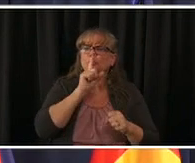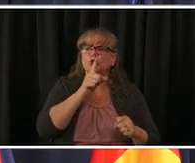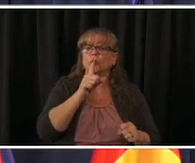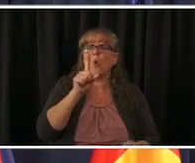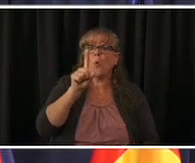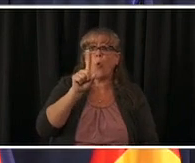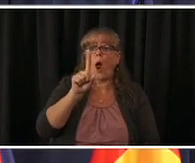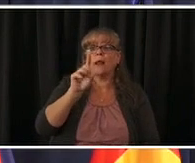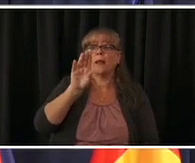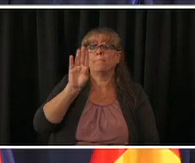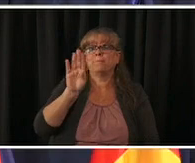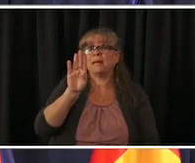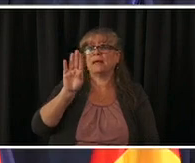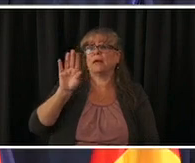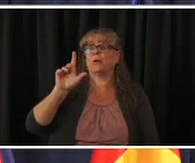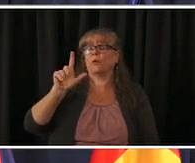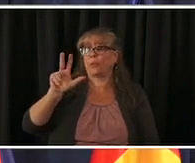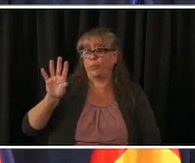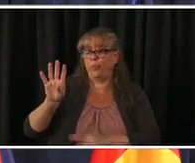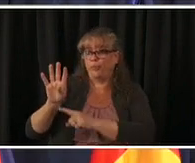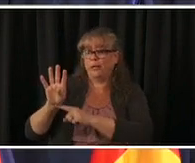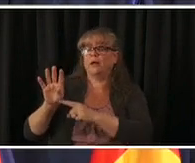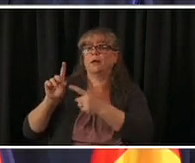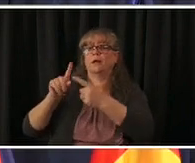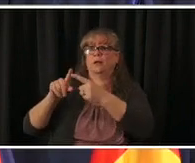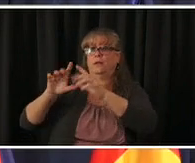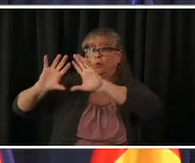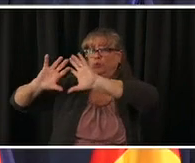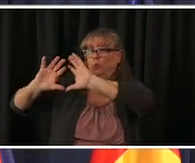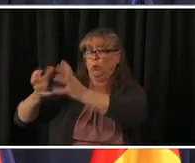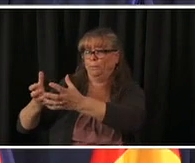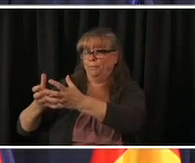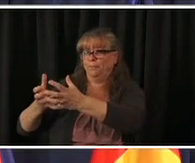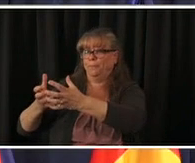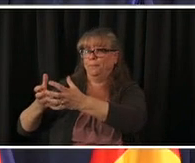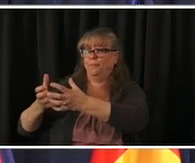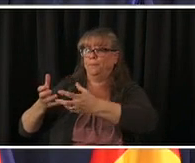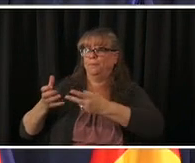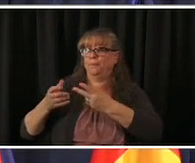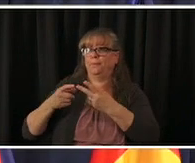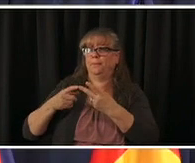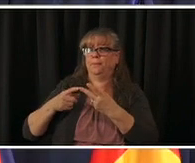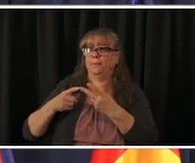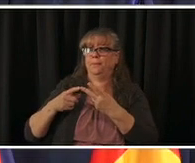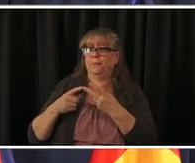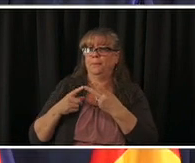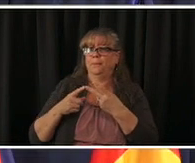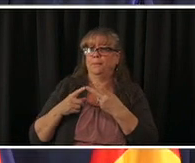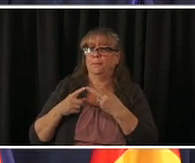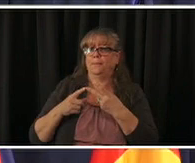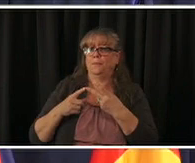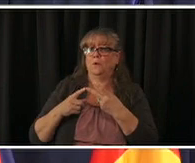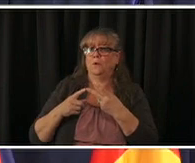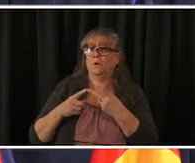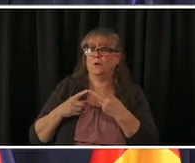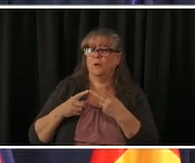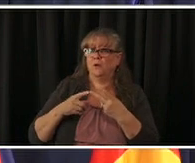public we're already hearing from a lot of folks and then i'll ask you to follow up i guess after that do you say the folks that are in the current phase that we're in are able to get vaccinated